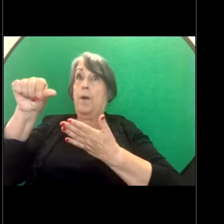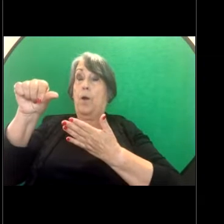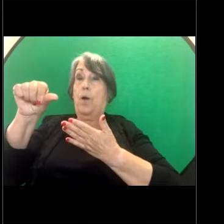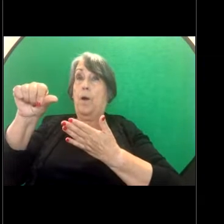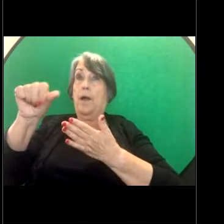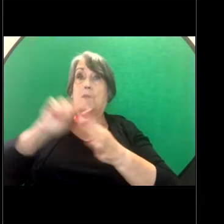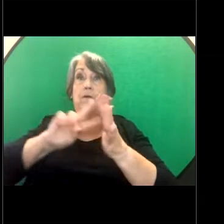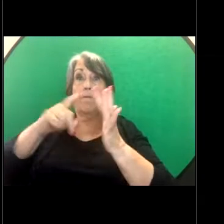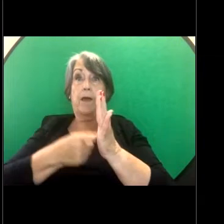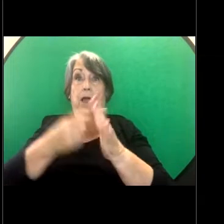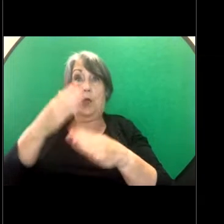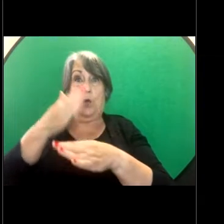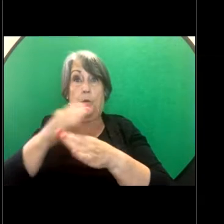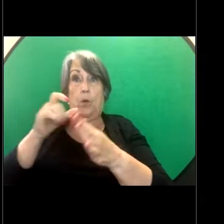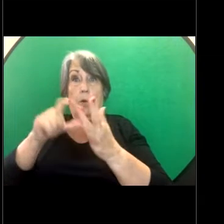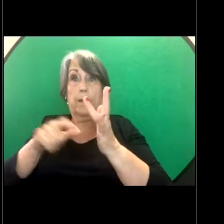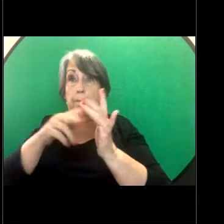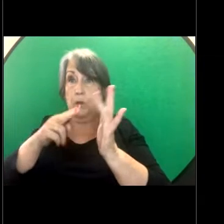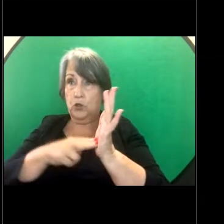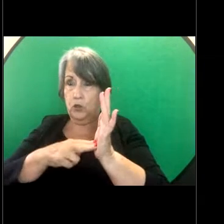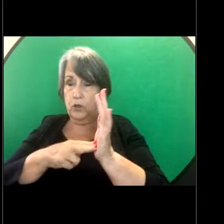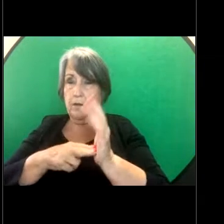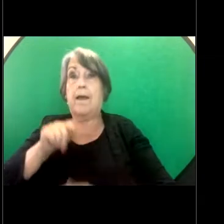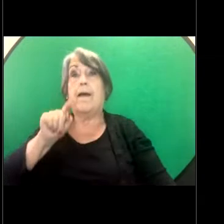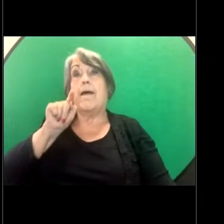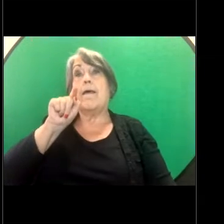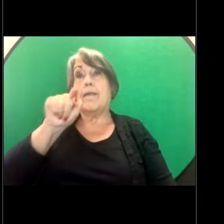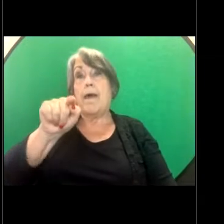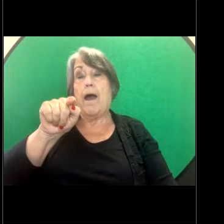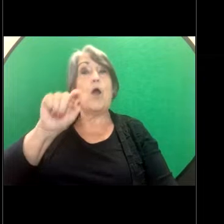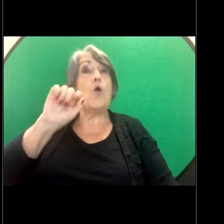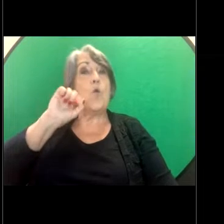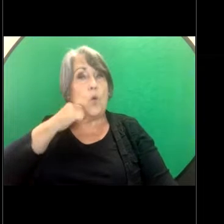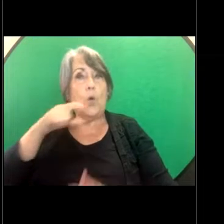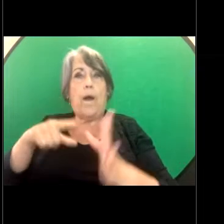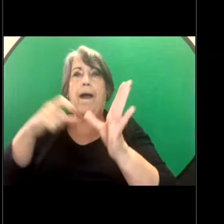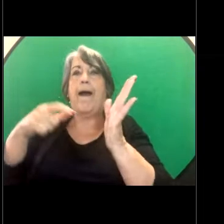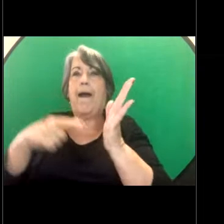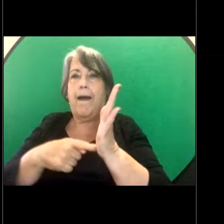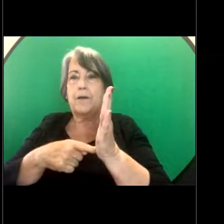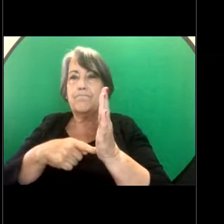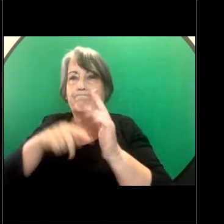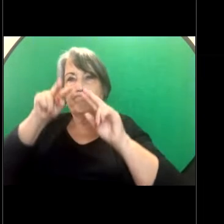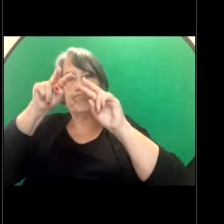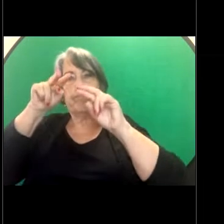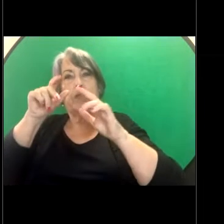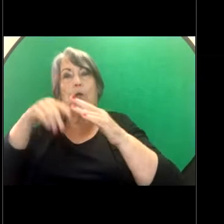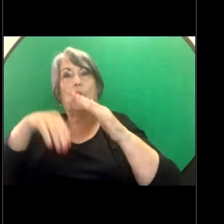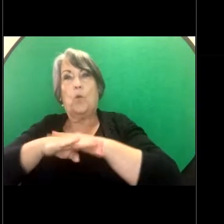Commission the Fair Work Commission needs to start acting on that application within 14 days. GILLIAN: